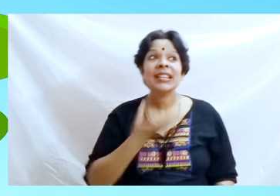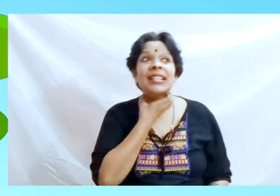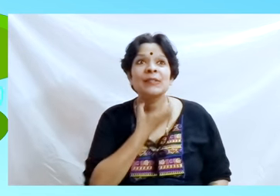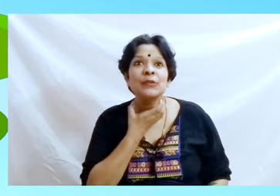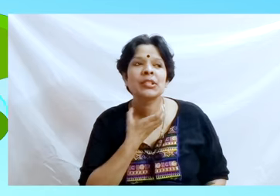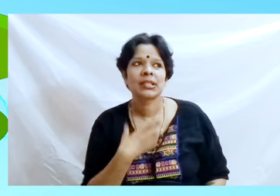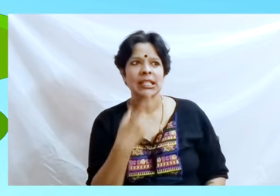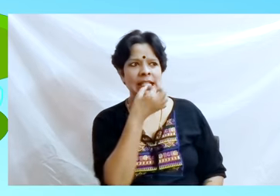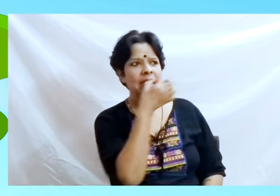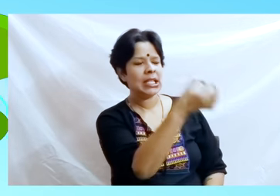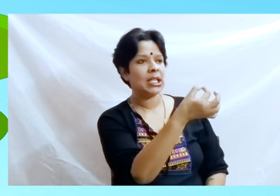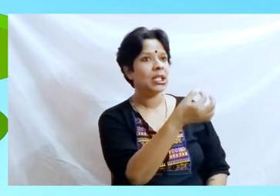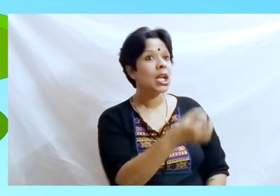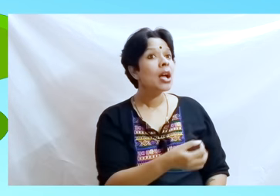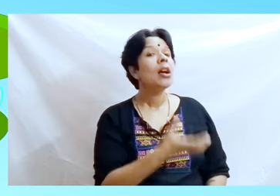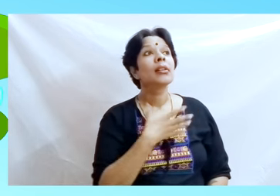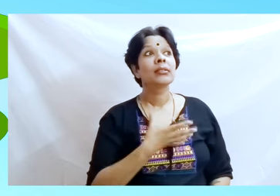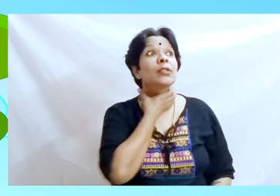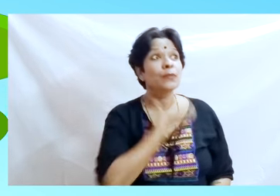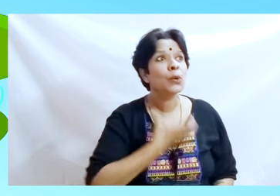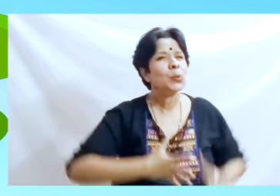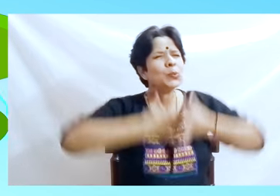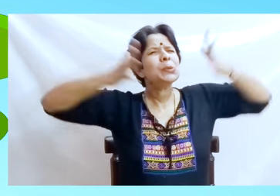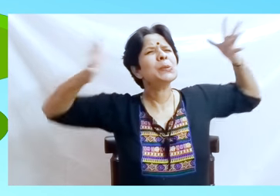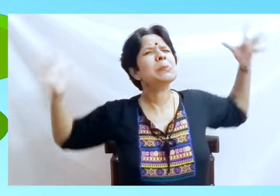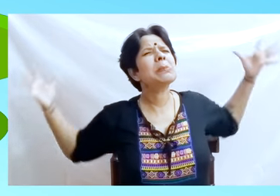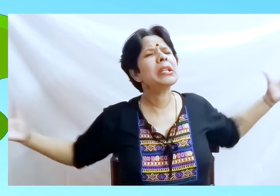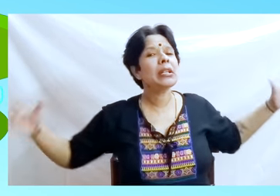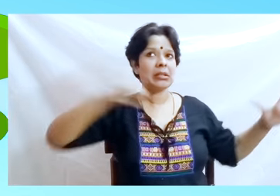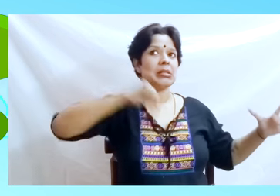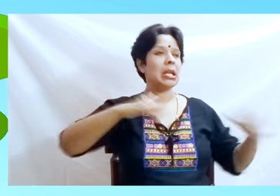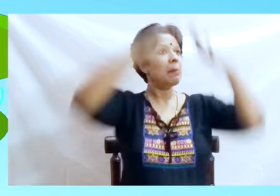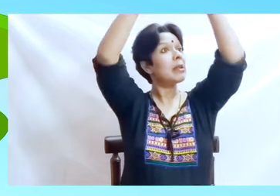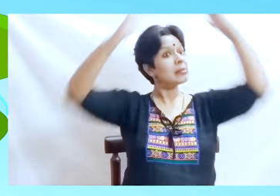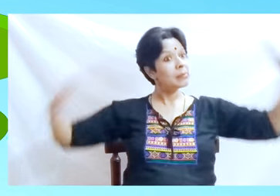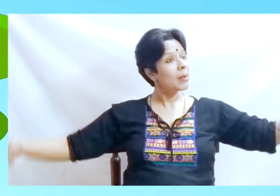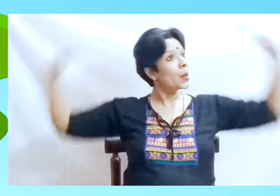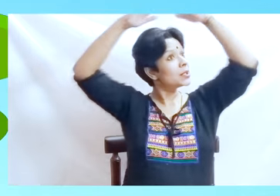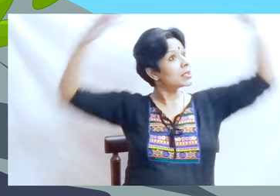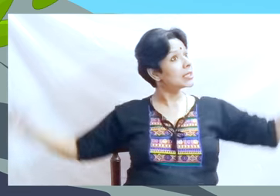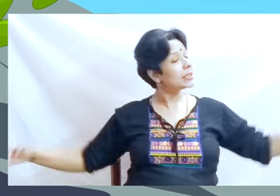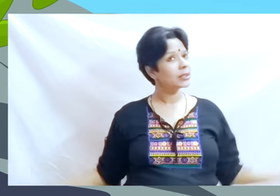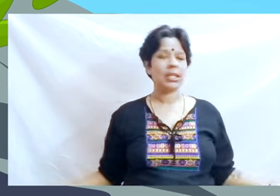“It was as big as a mountain! It had horns on its head a long tail and its nose was divided into two!”